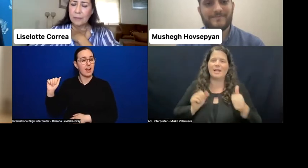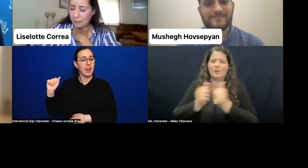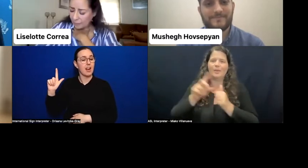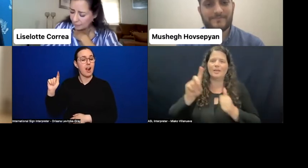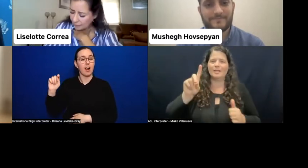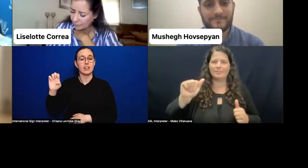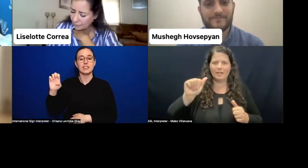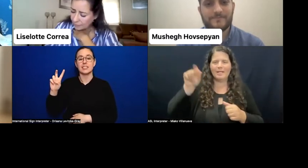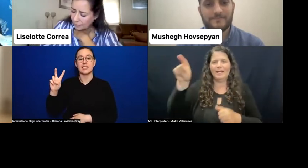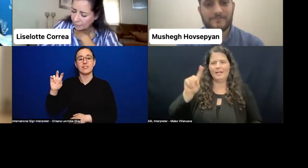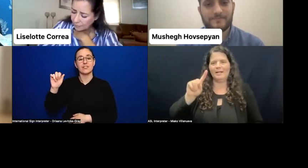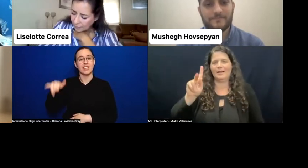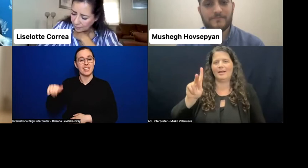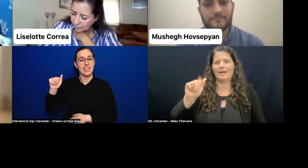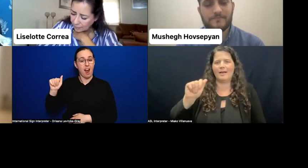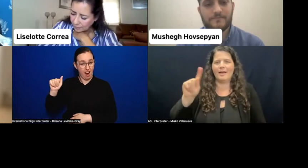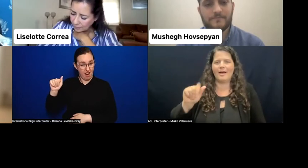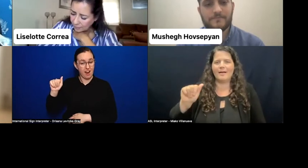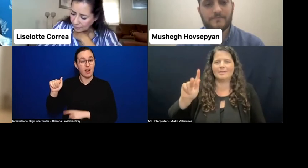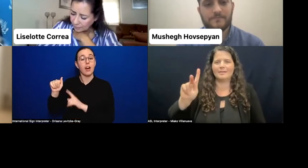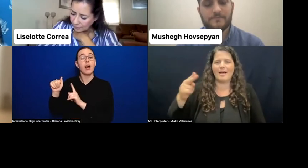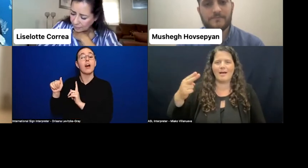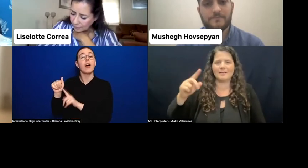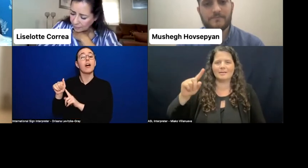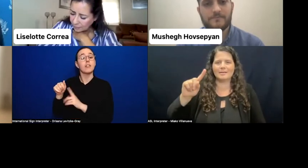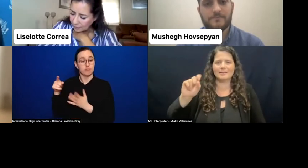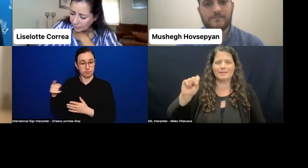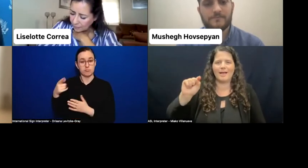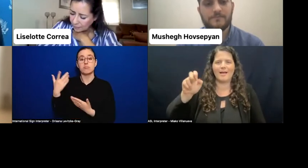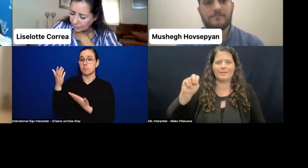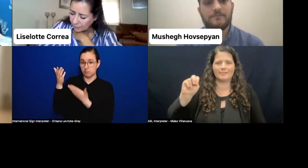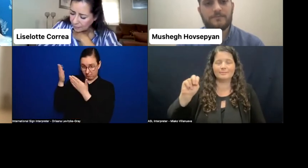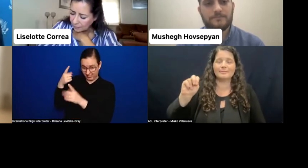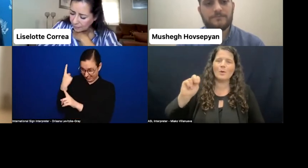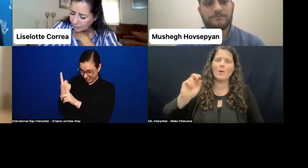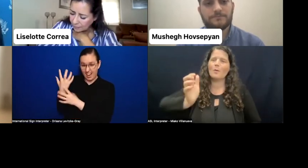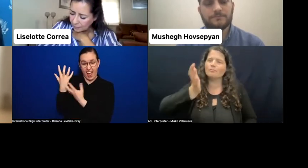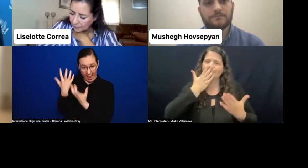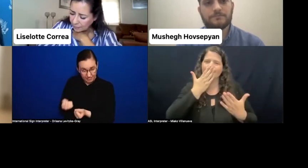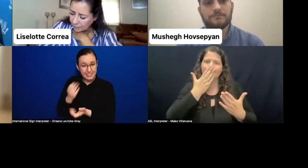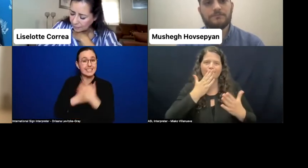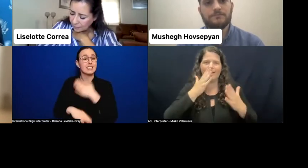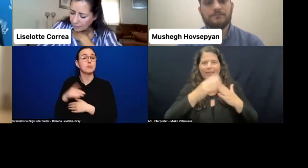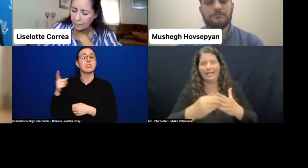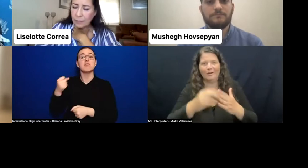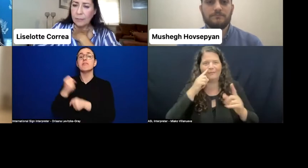And I'm excited for her to introduce herself and her kind of background and her story. And then I'll dig into my question. Go for it, Senator.